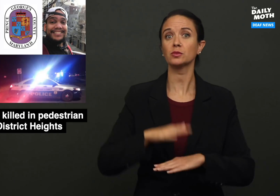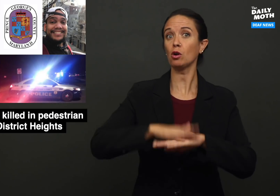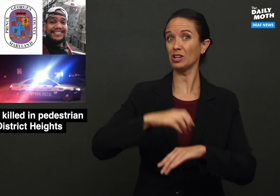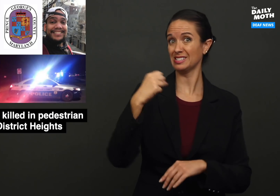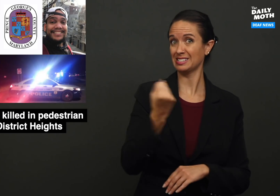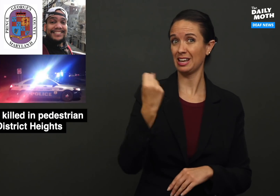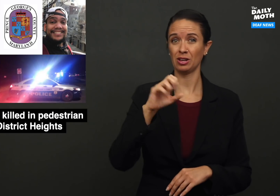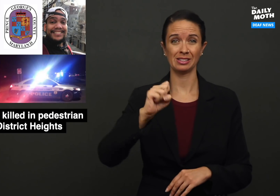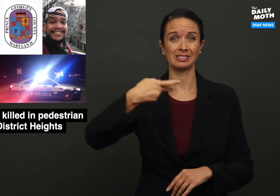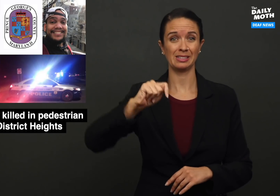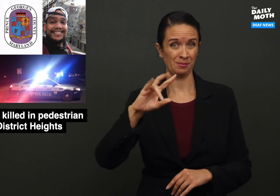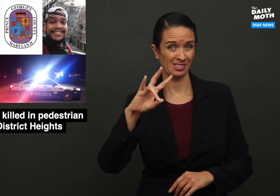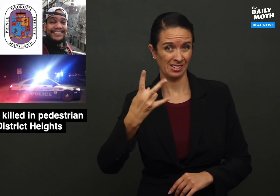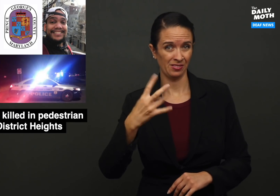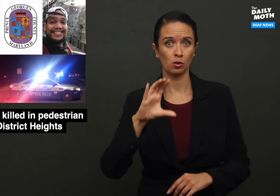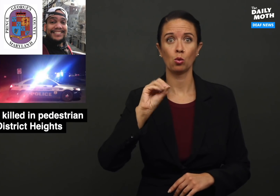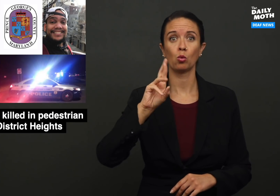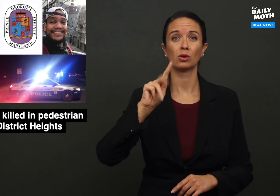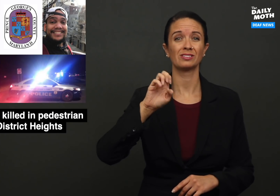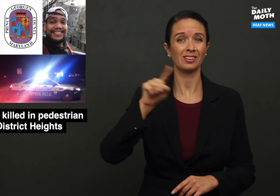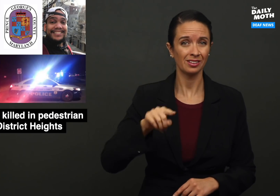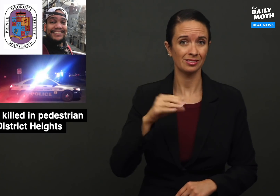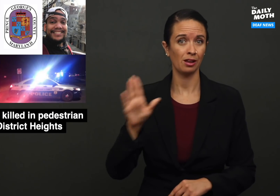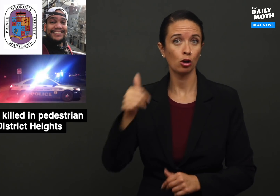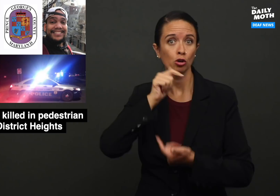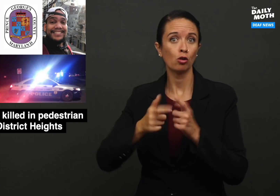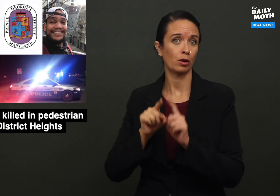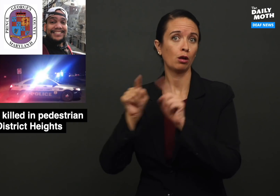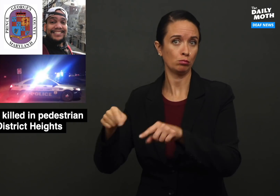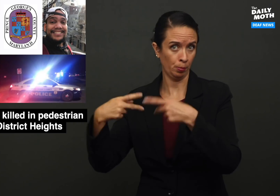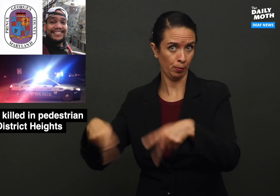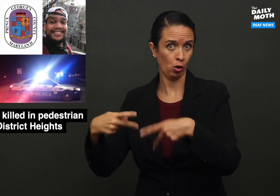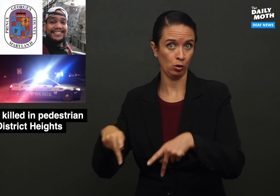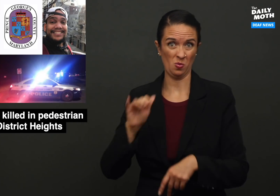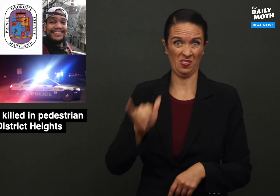On Saturday, September 7th, Cortez and his girlfriend went to a party.